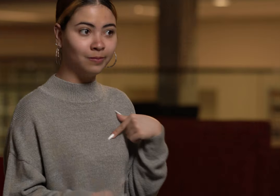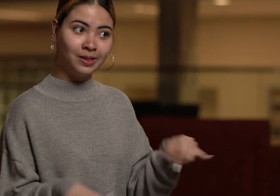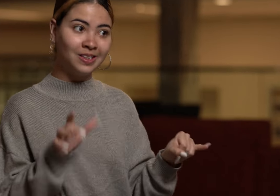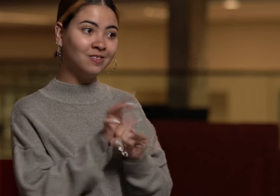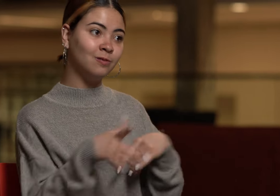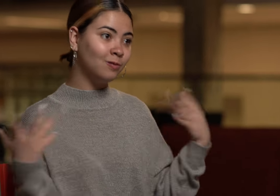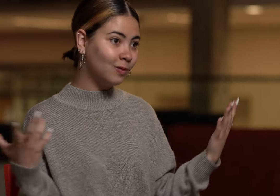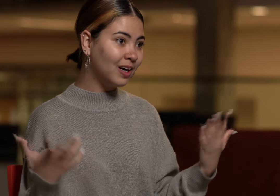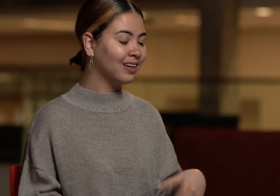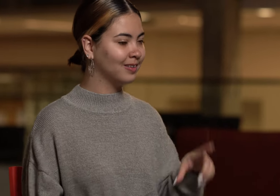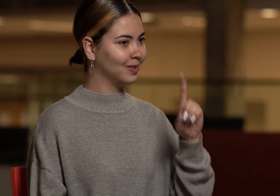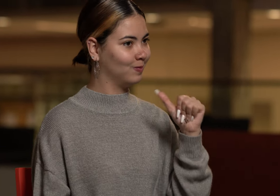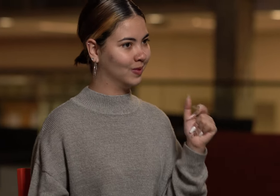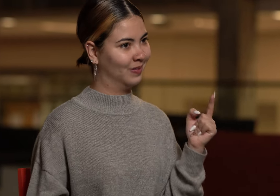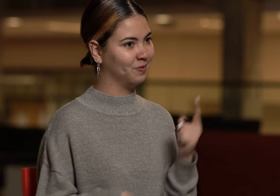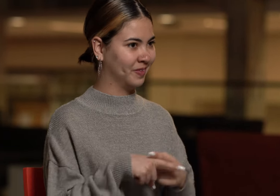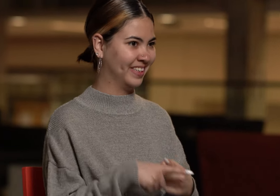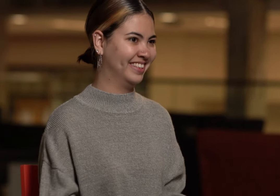I identify as Disabled+.